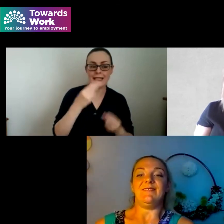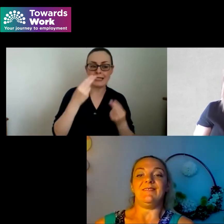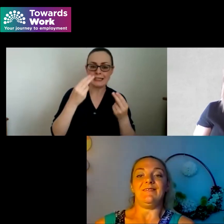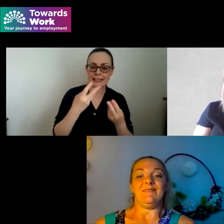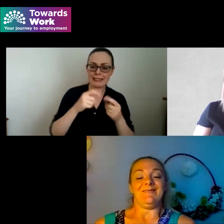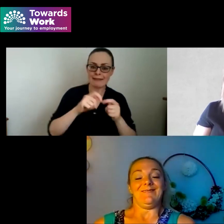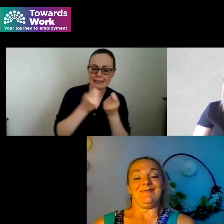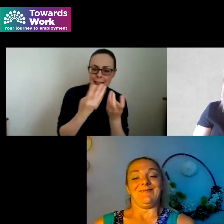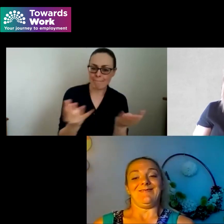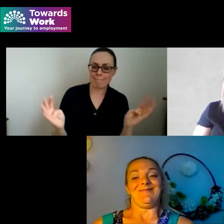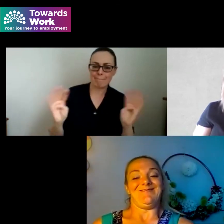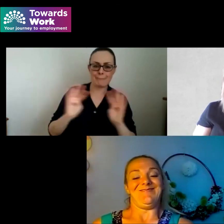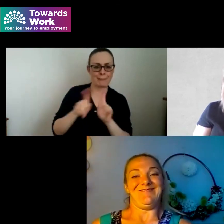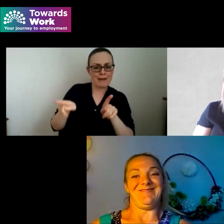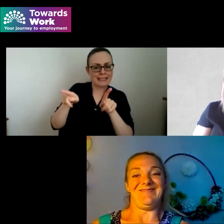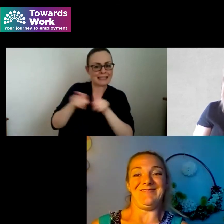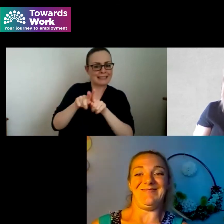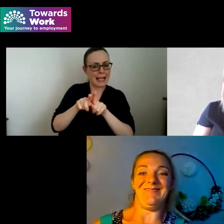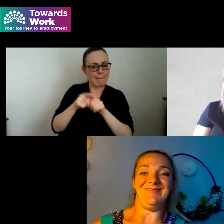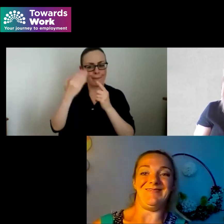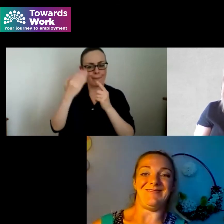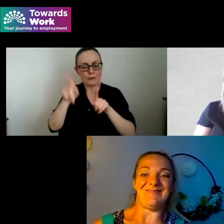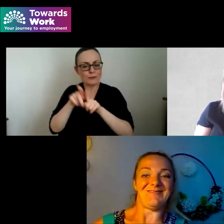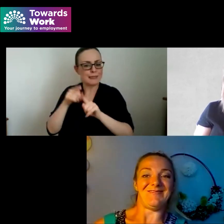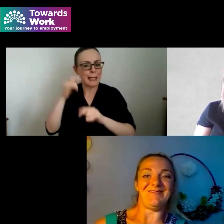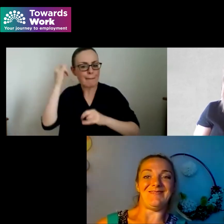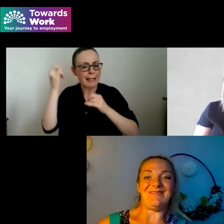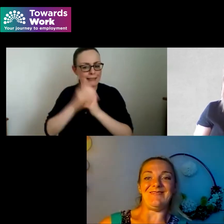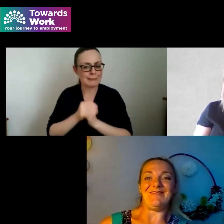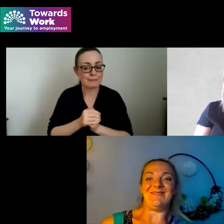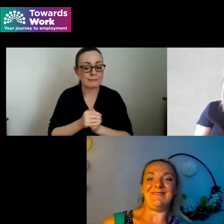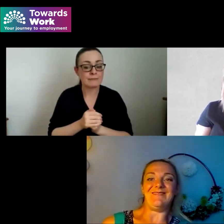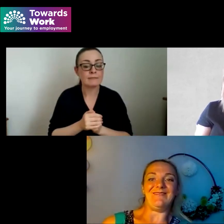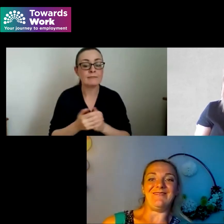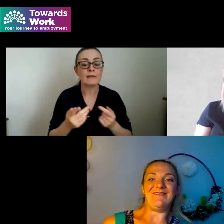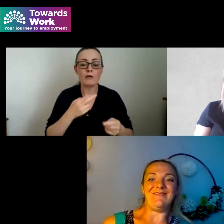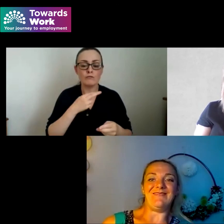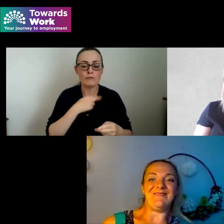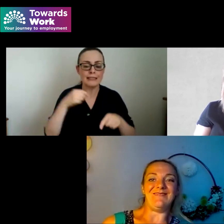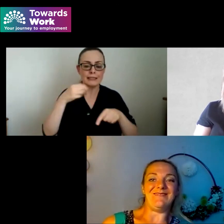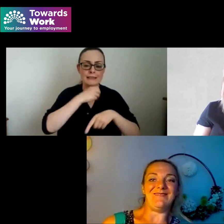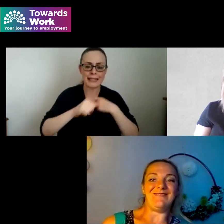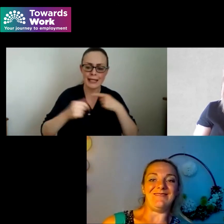has said so that's what towards work are here to do to support and empower anybody who wants